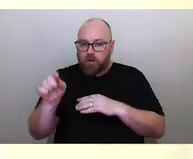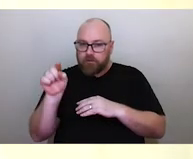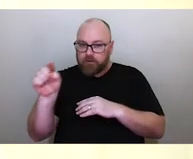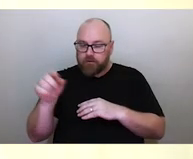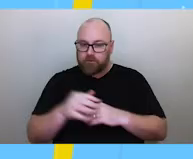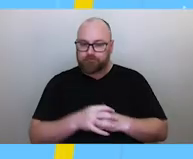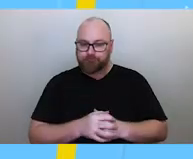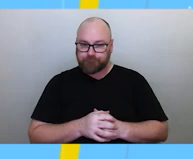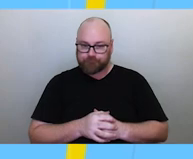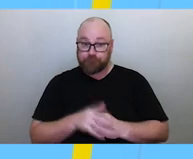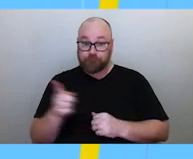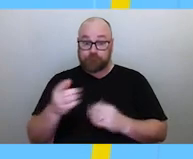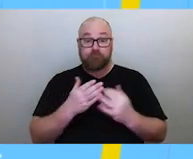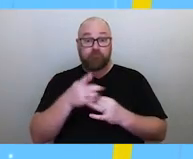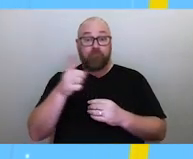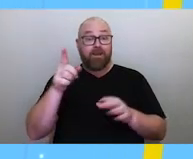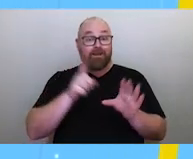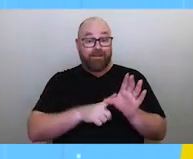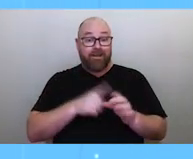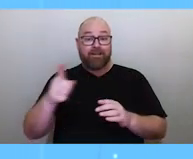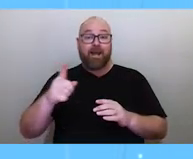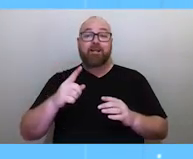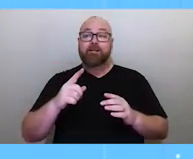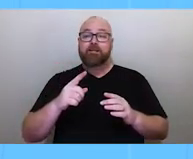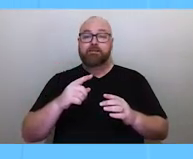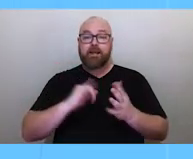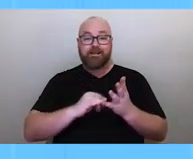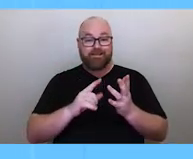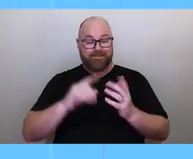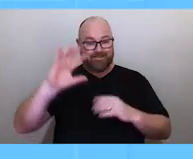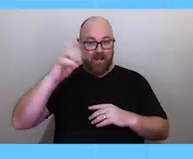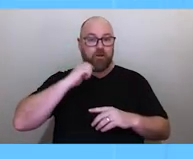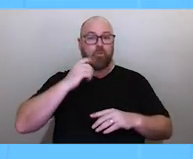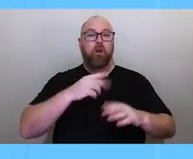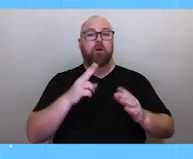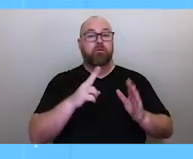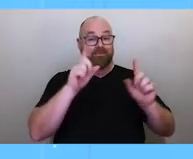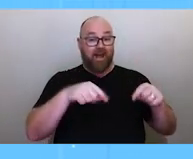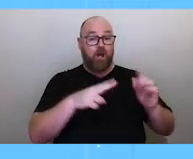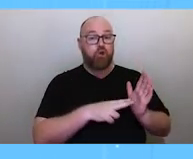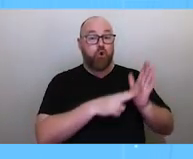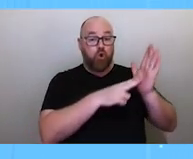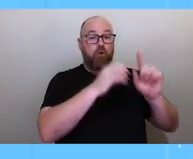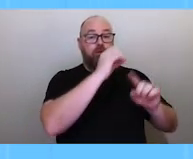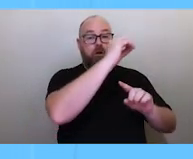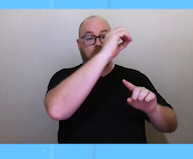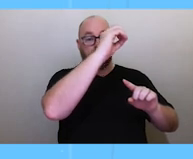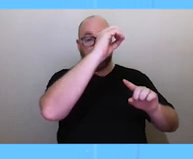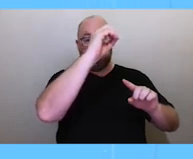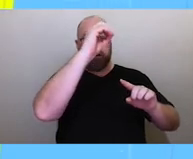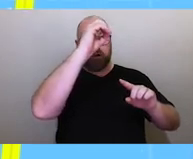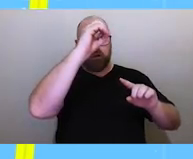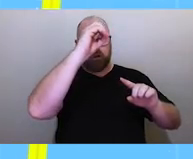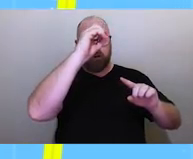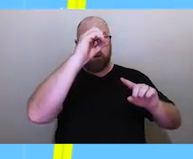because throughout the year the sun is going to start at another northerly point and begin moving south each day of the year, reach